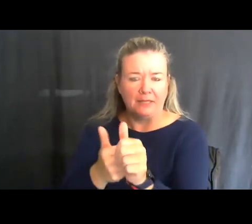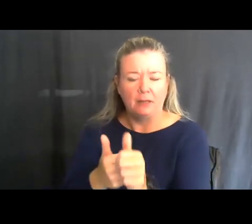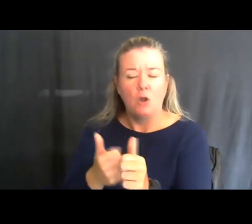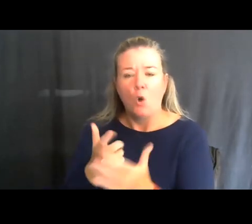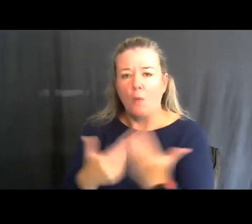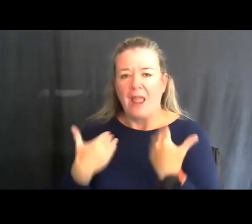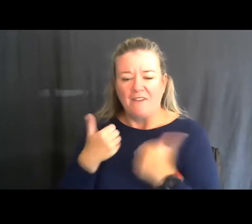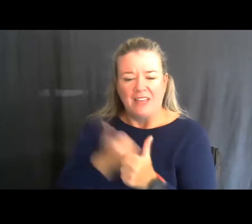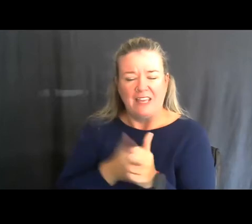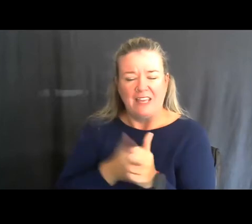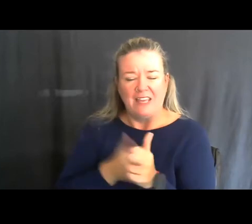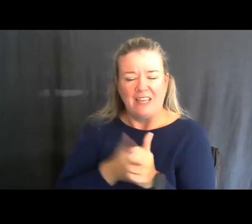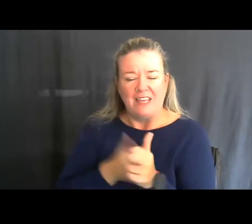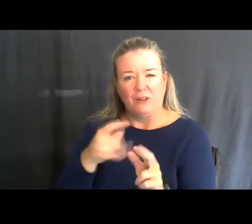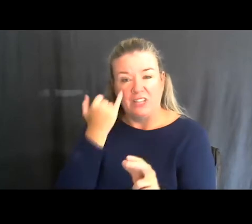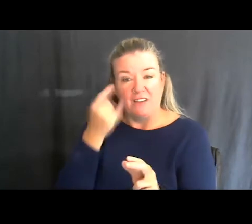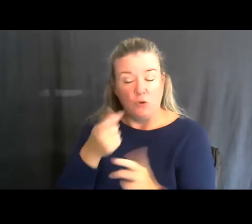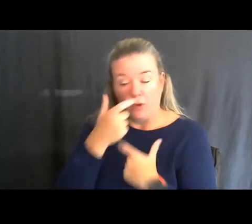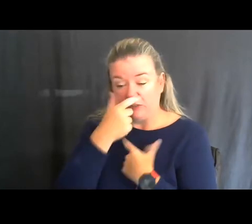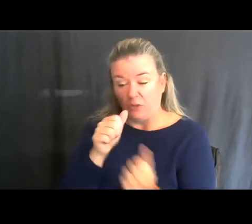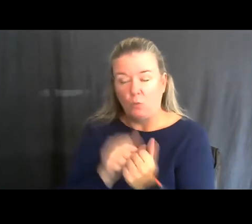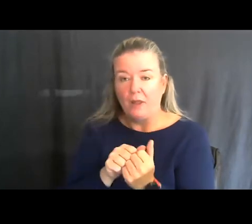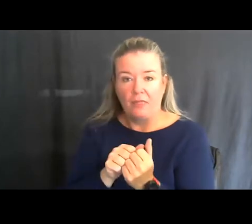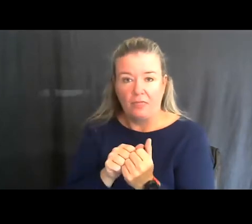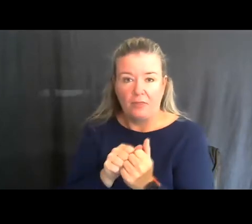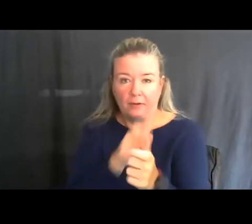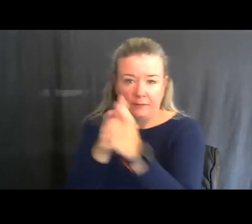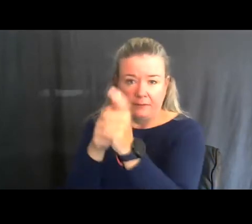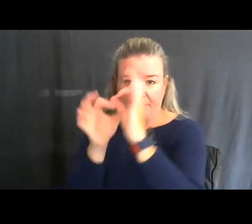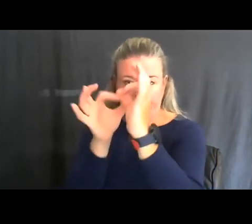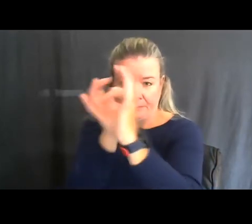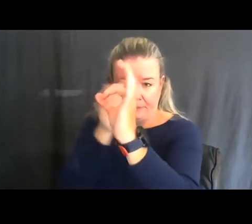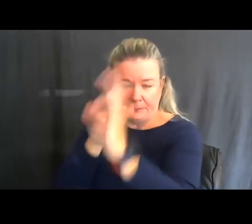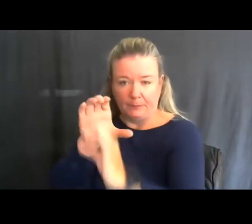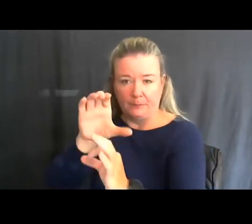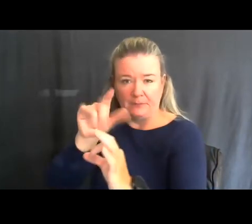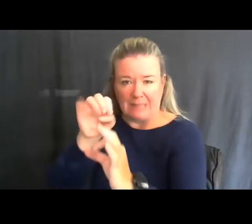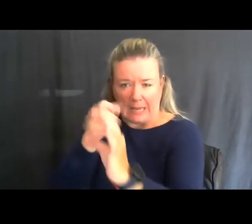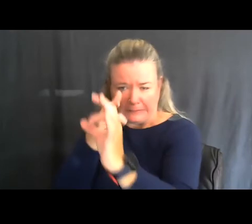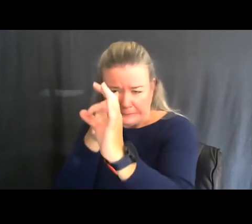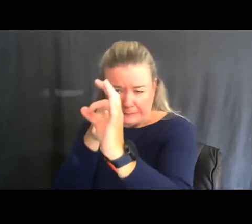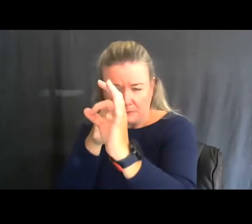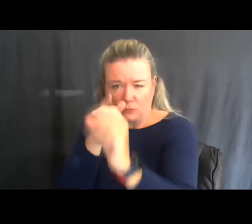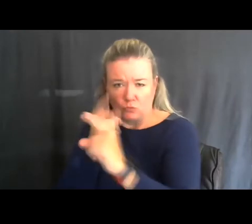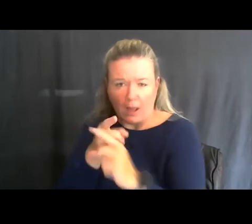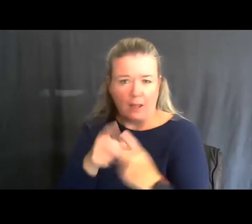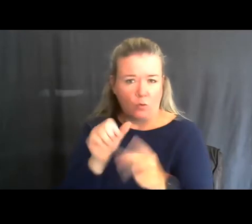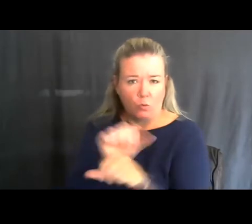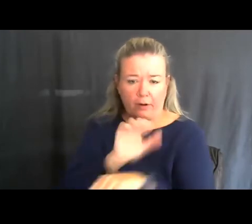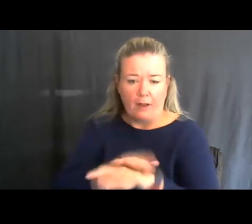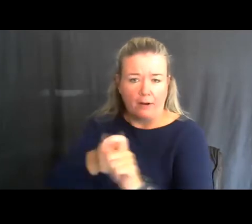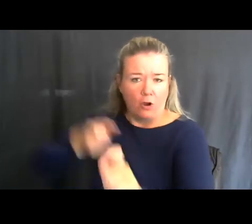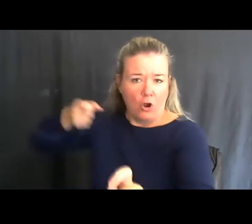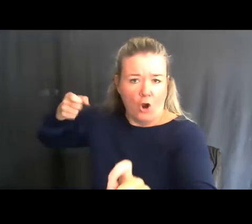And so, if you're interested in sighting in your firearm or working on your archery shooting,